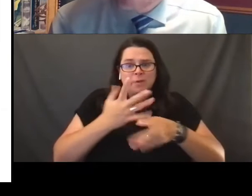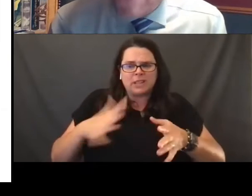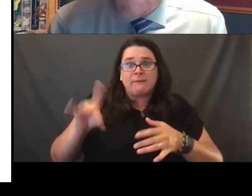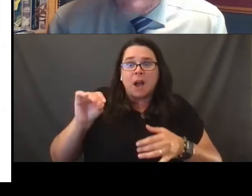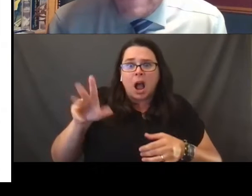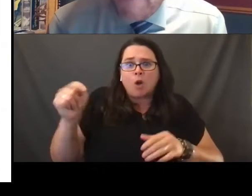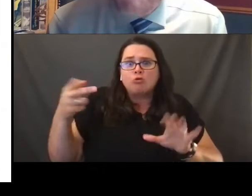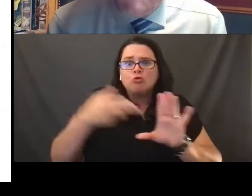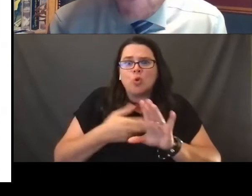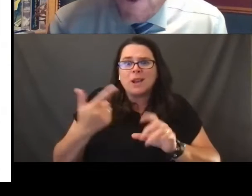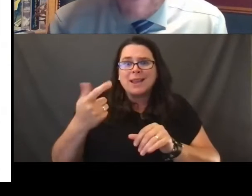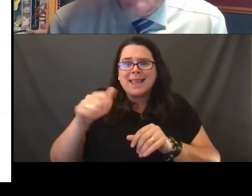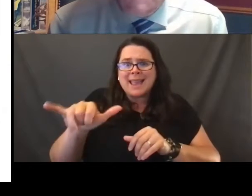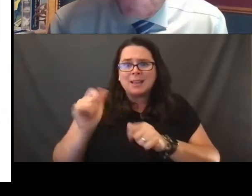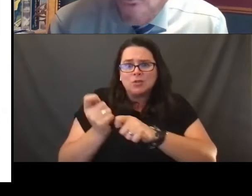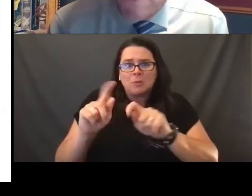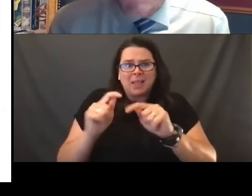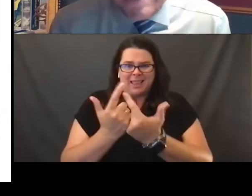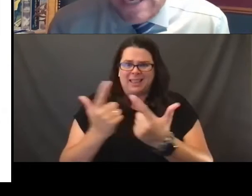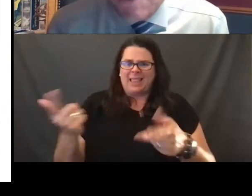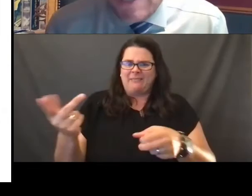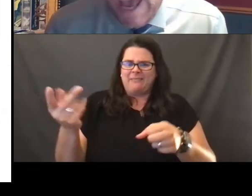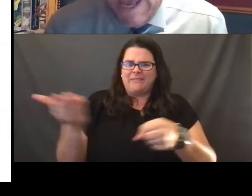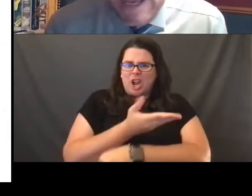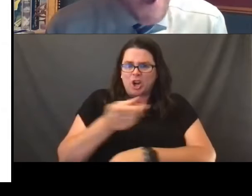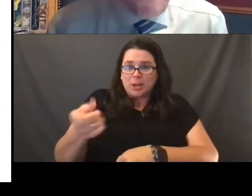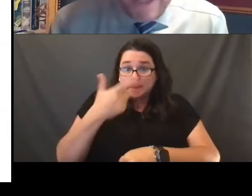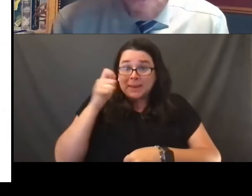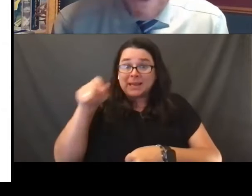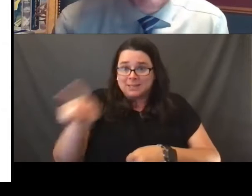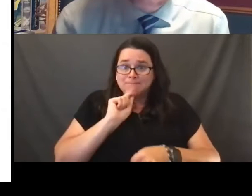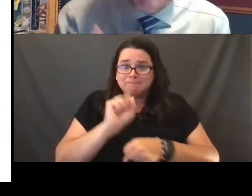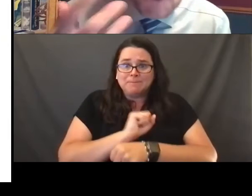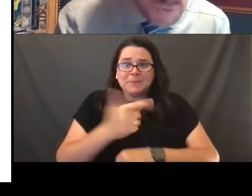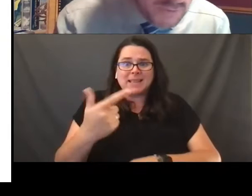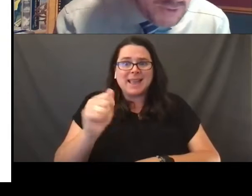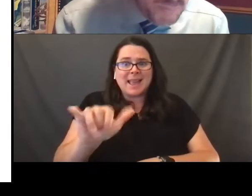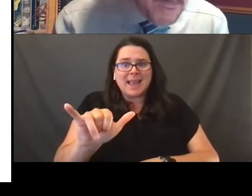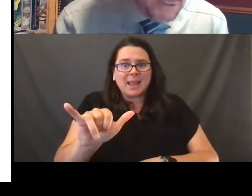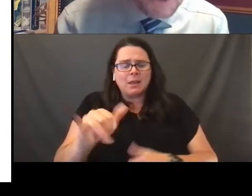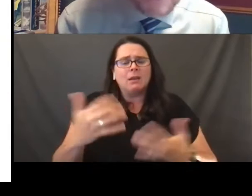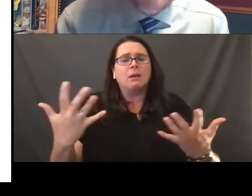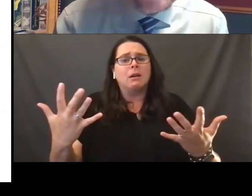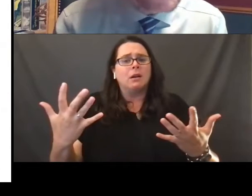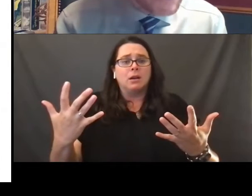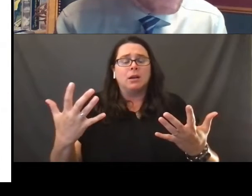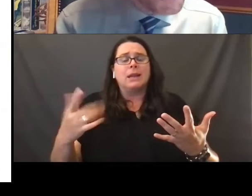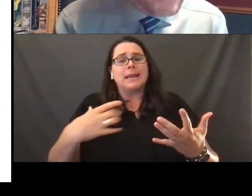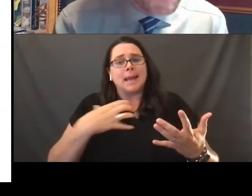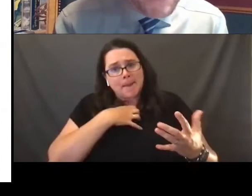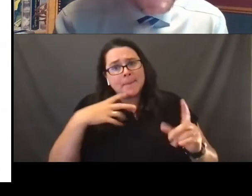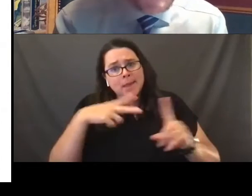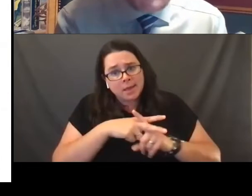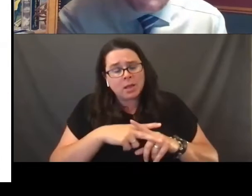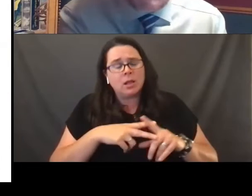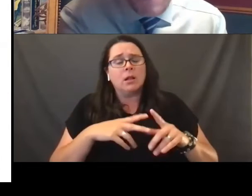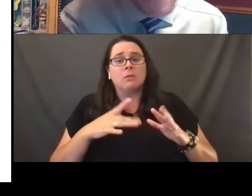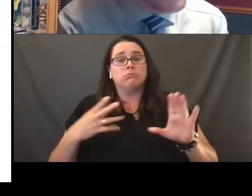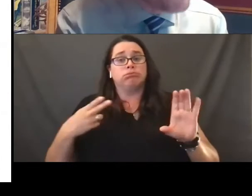they fired him because he was and is gay. Likewise pursued these appeals, joined with Amy Stevens,